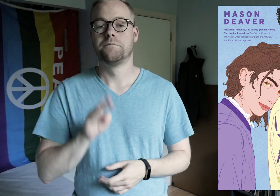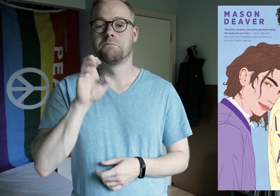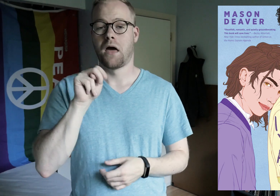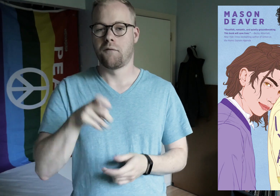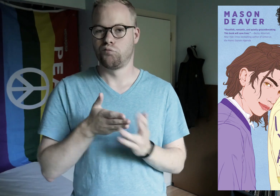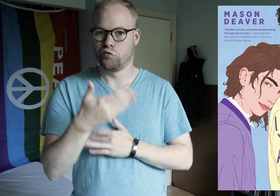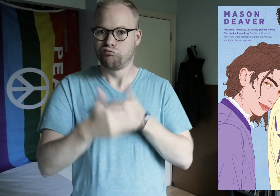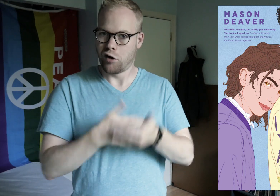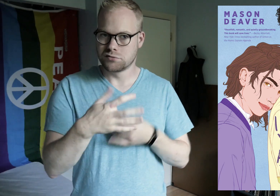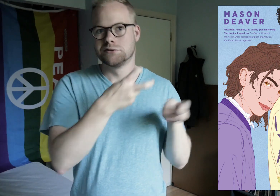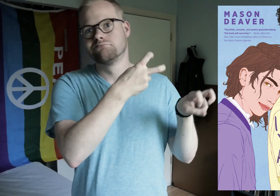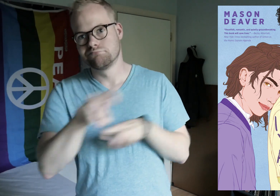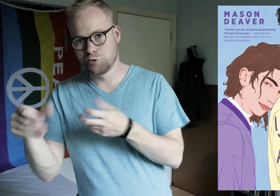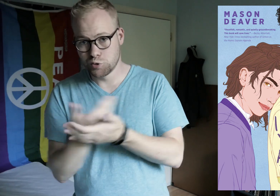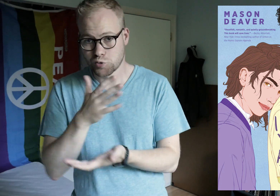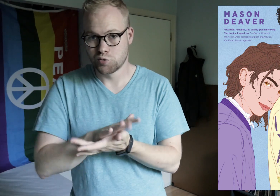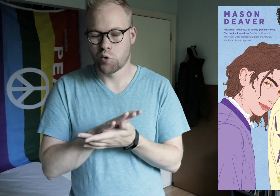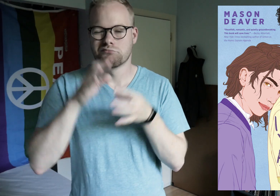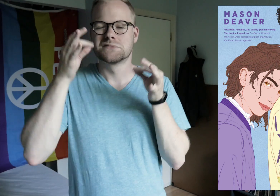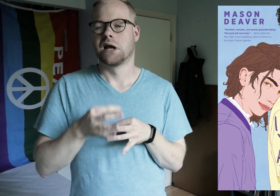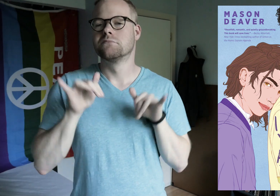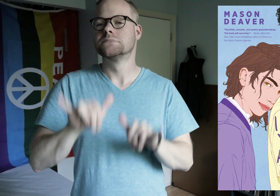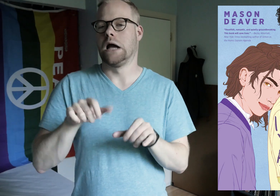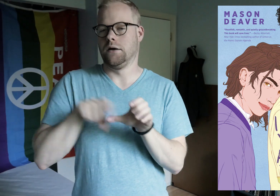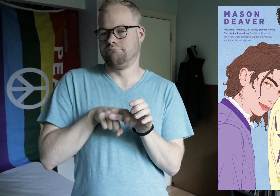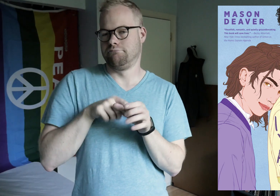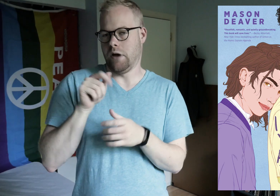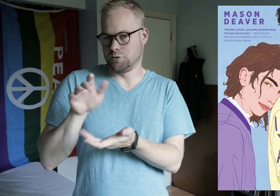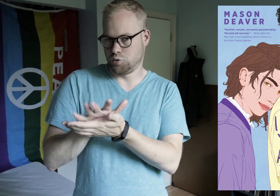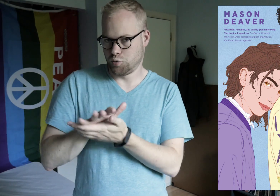Ben has to go through the process of transferring to a new school, and decides to stay in the closet at school.